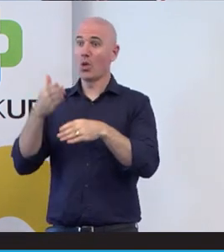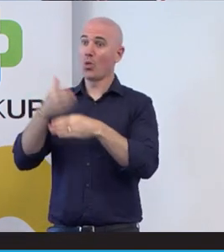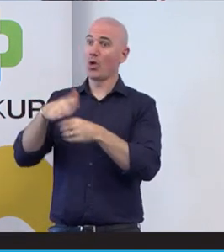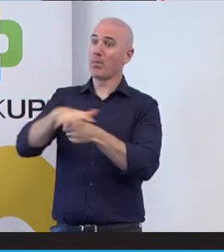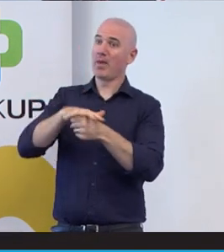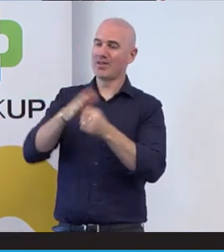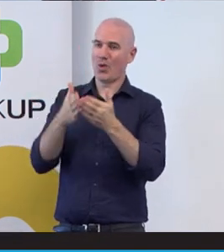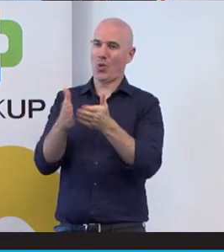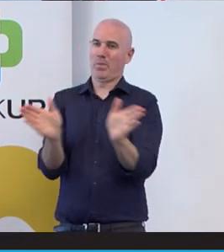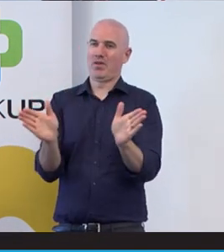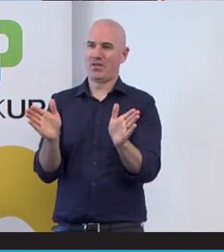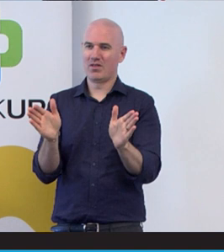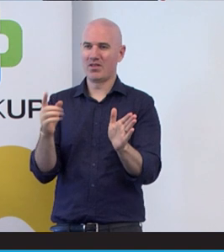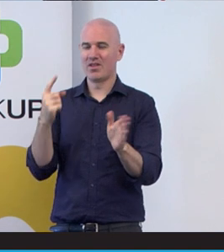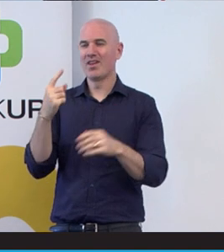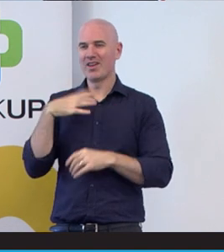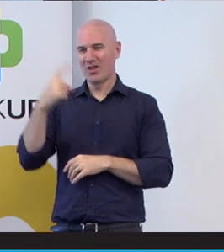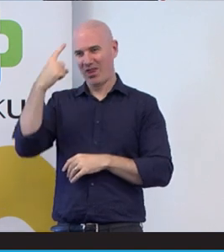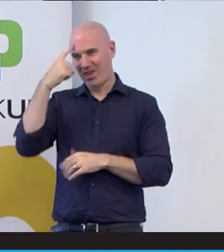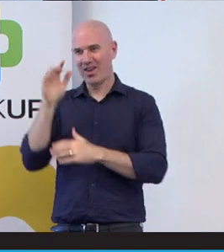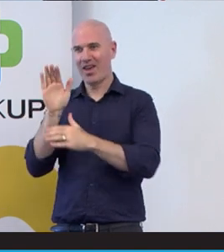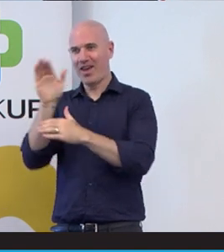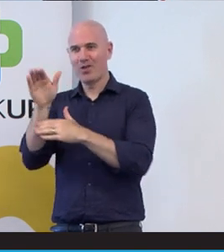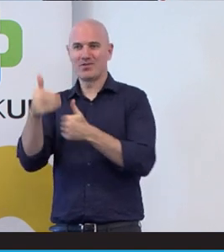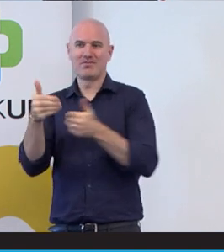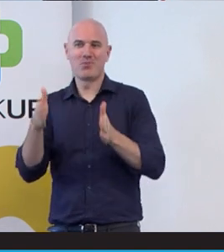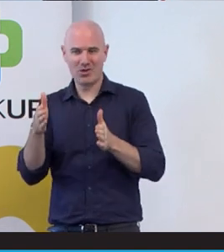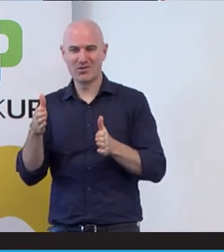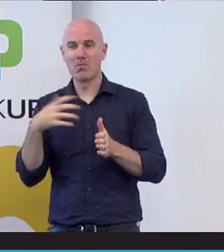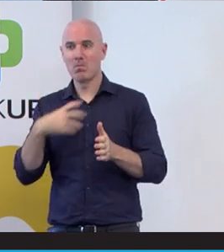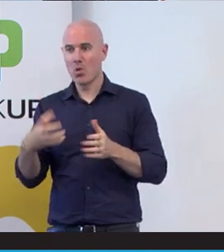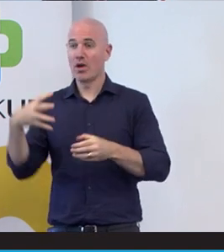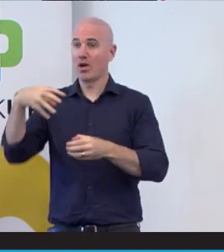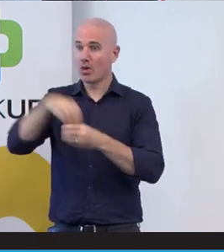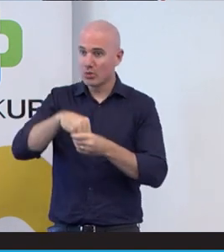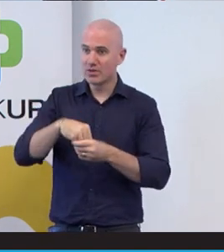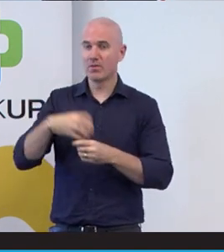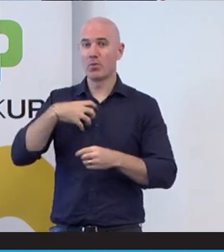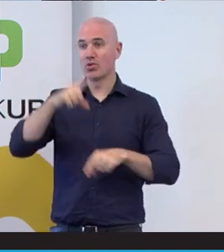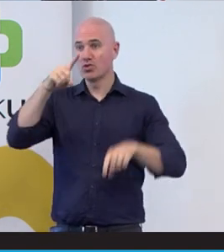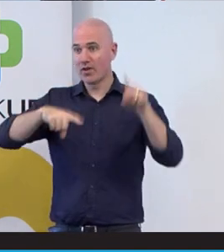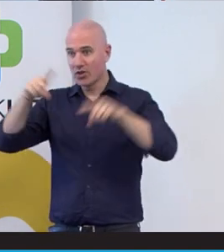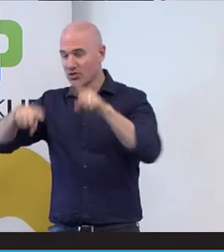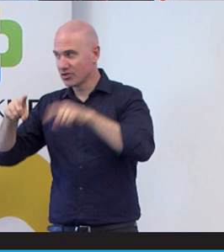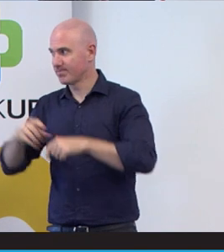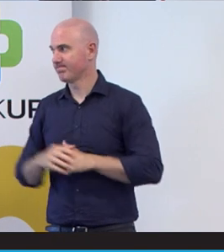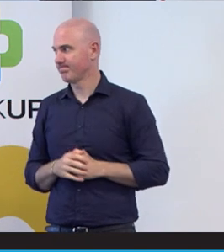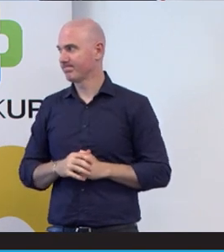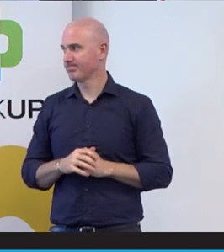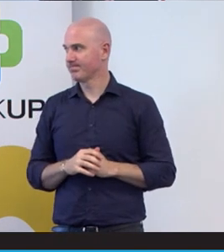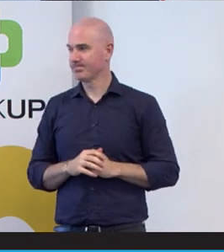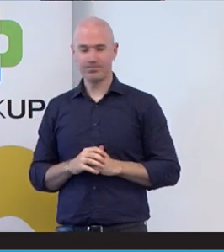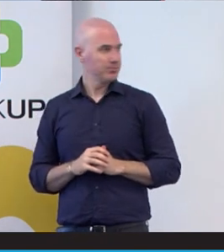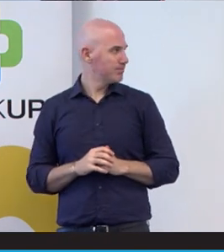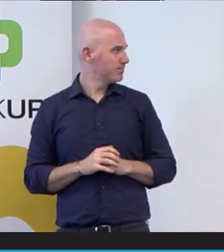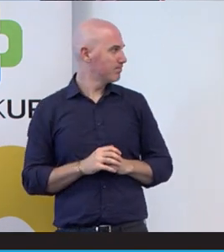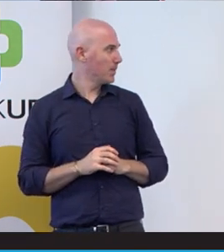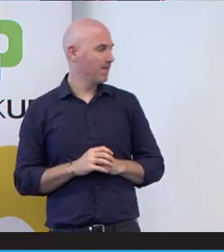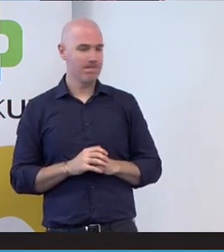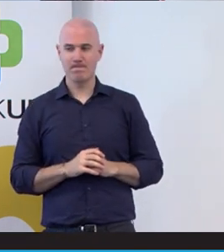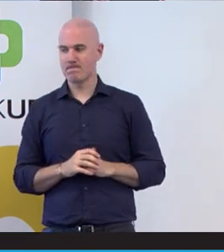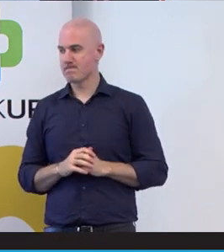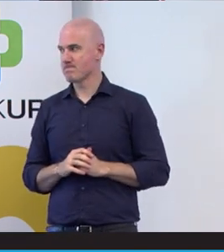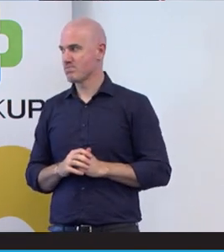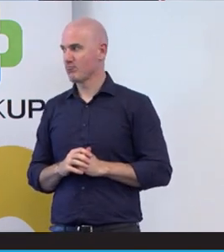outside the box by making it more inclusive, more diversity, and that. So our mission values.